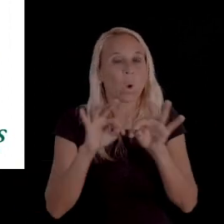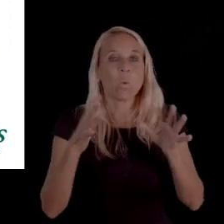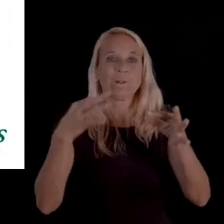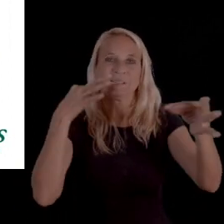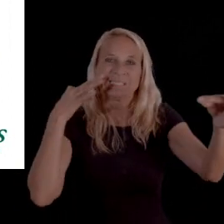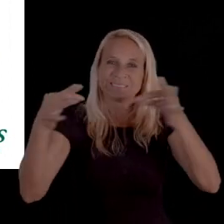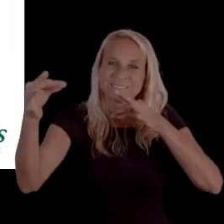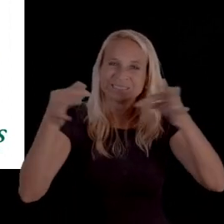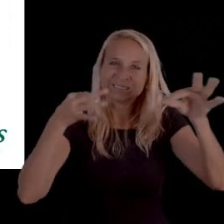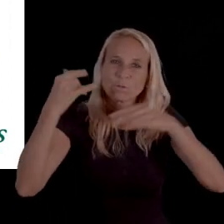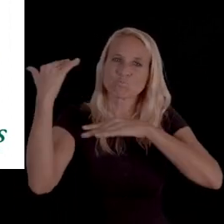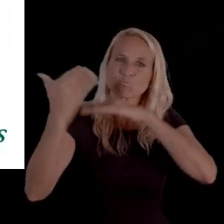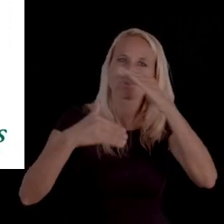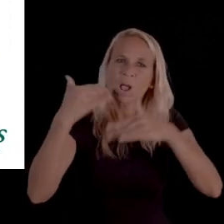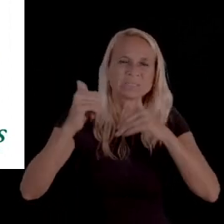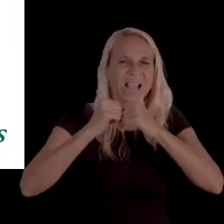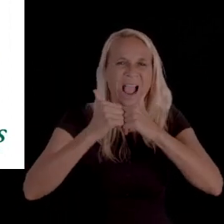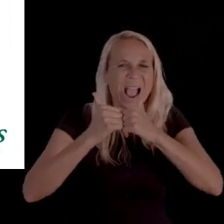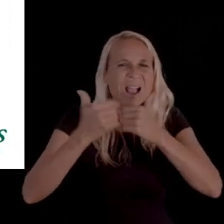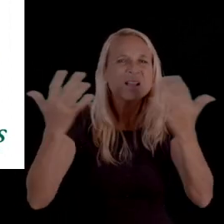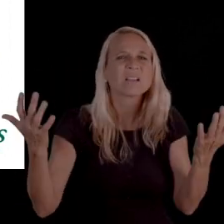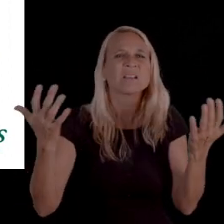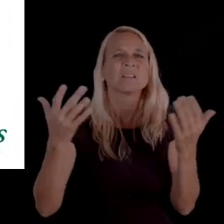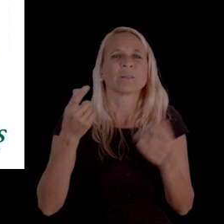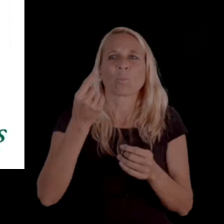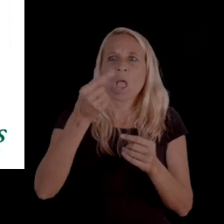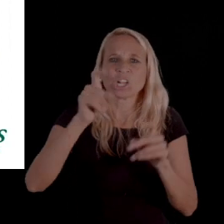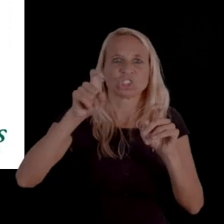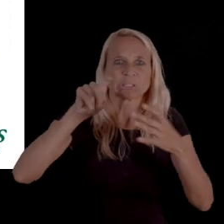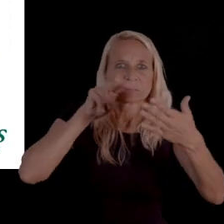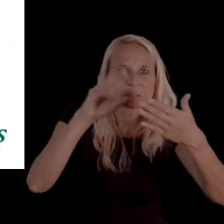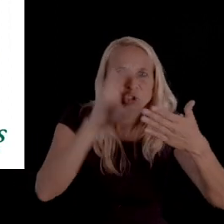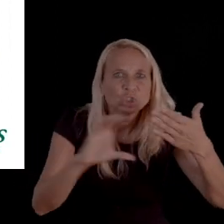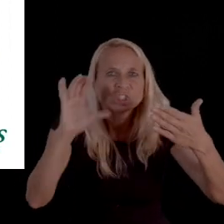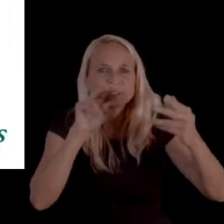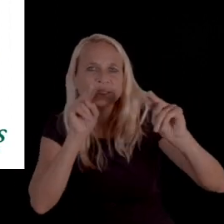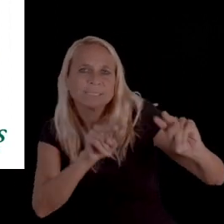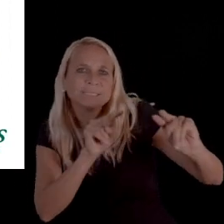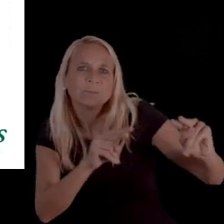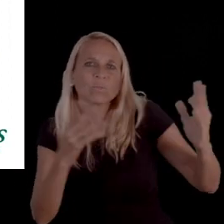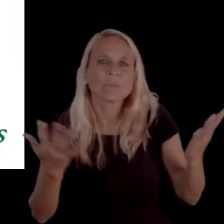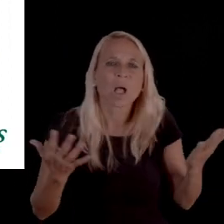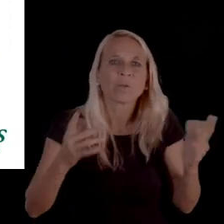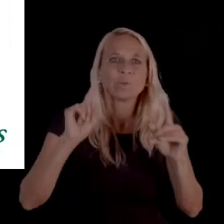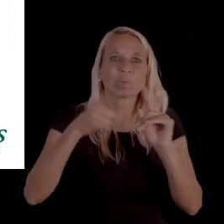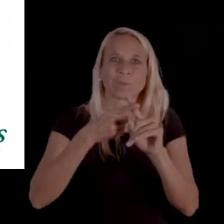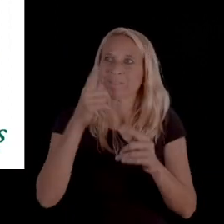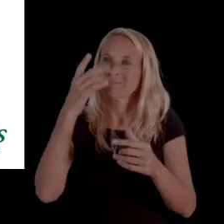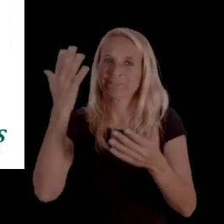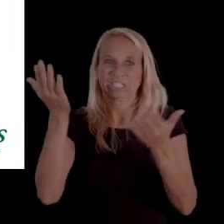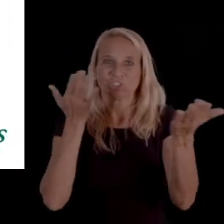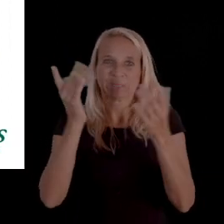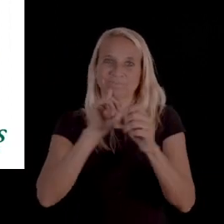of kind of explaining how the process should work, what to be on the lookout for when a service is requested